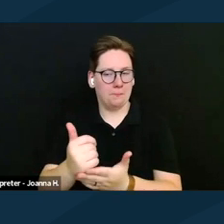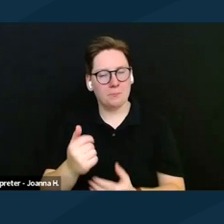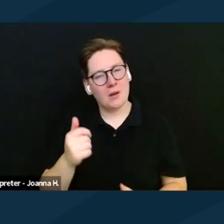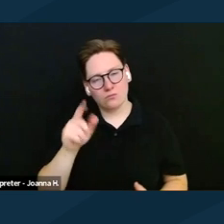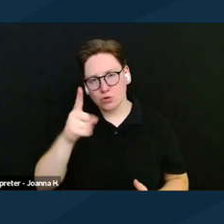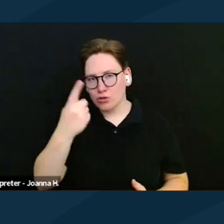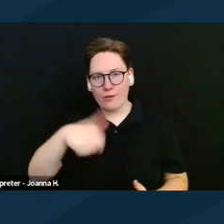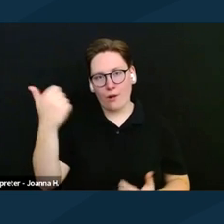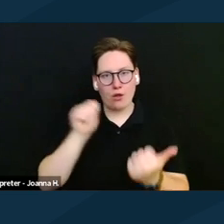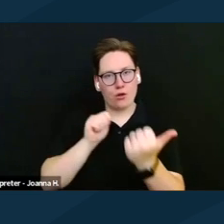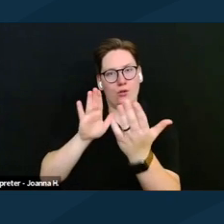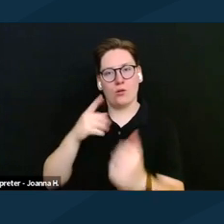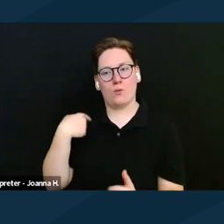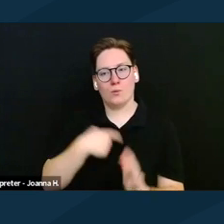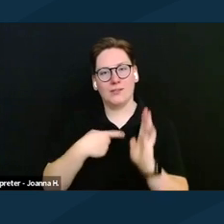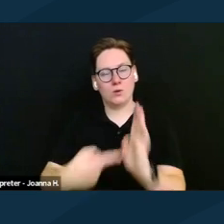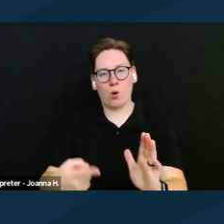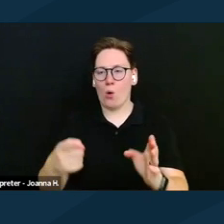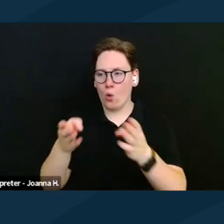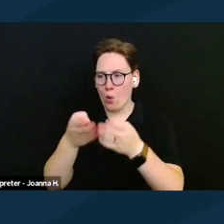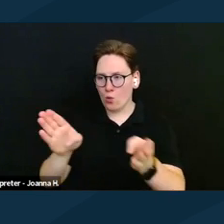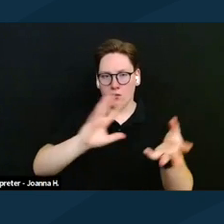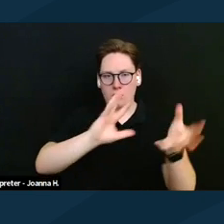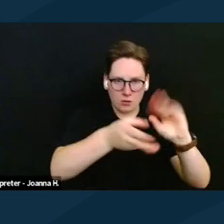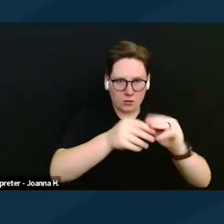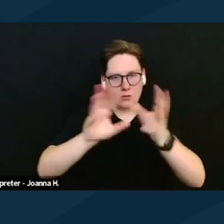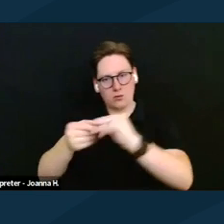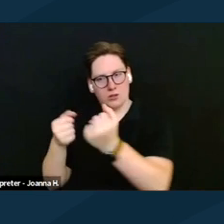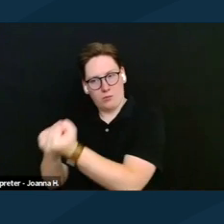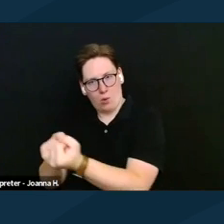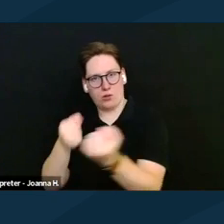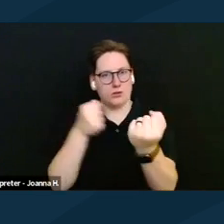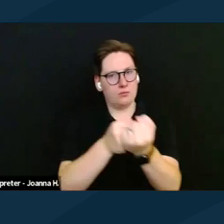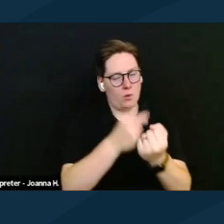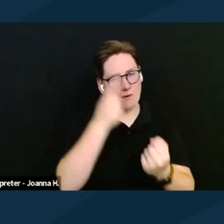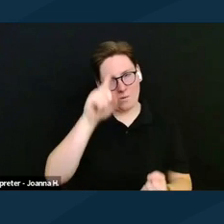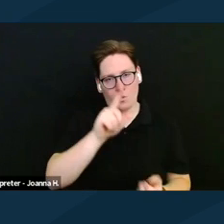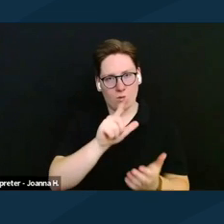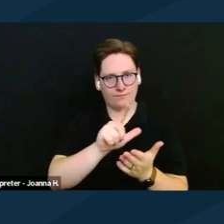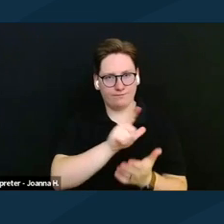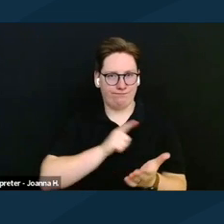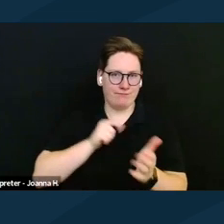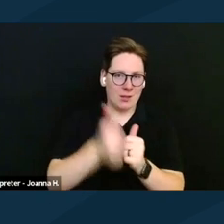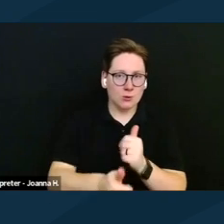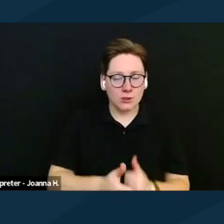the broad support for a piece of legislation. So this is something where we'll be working with Senate,